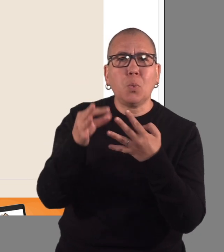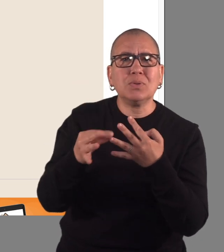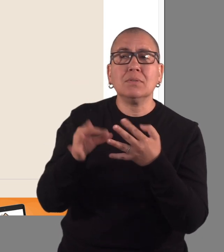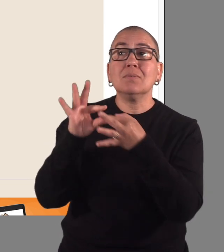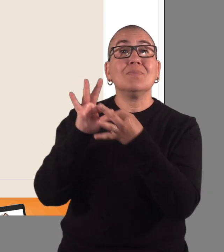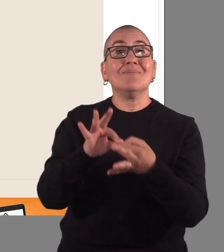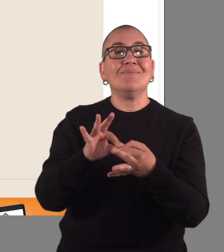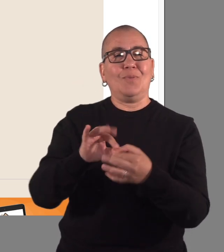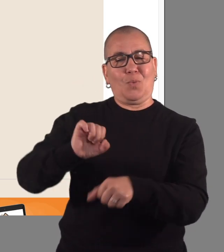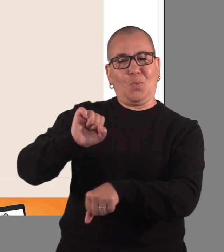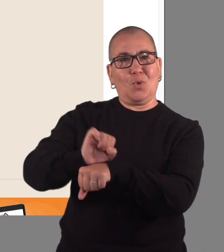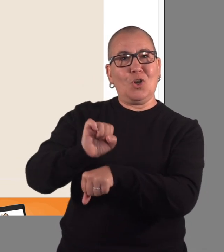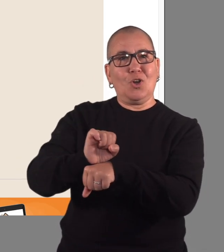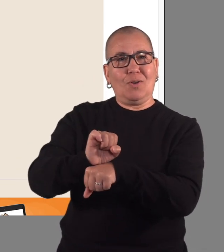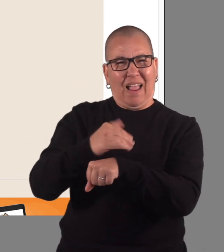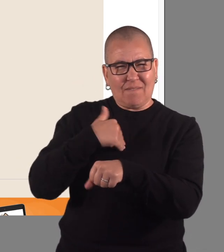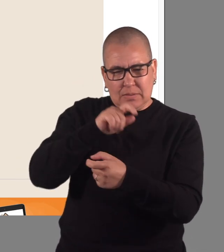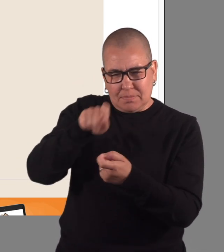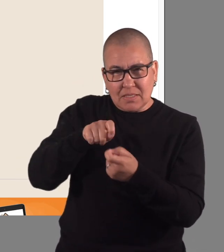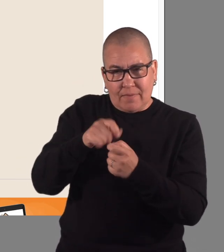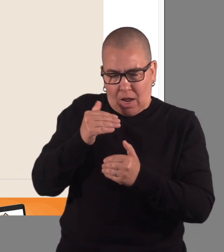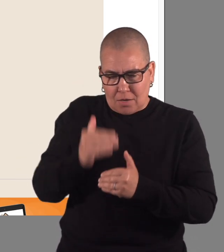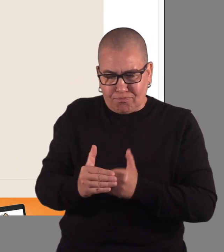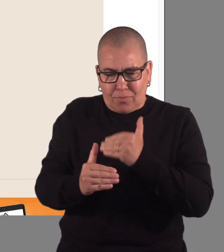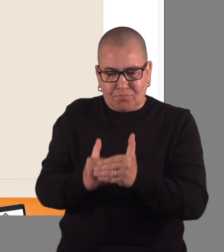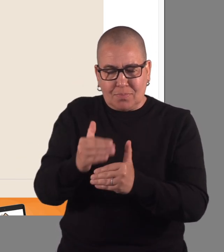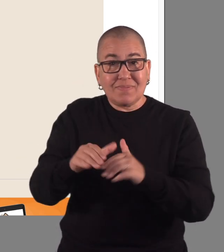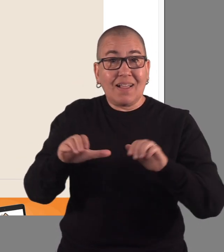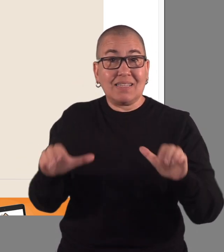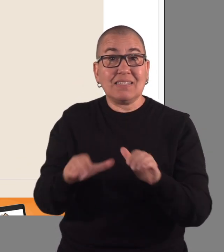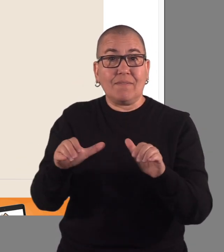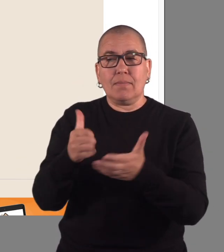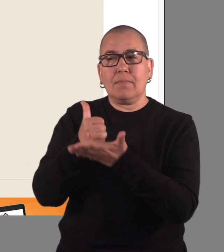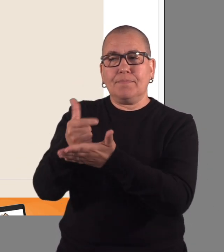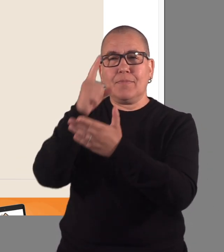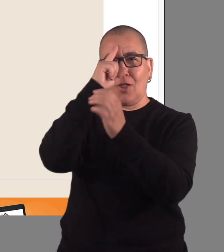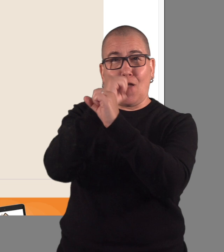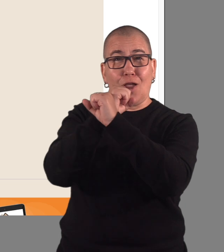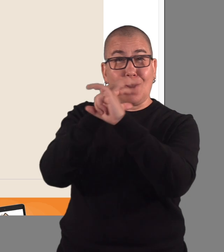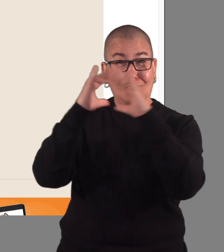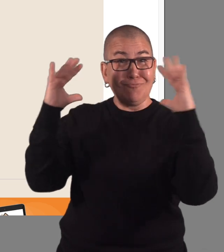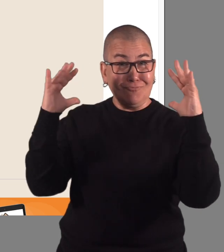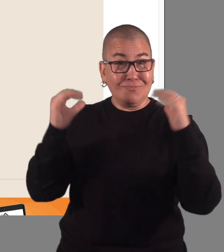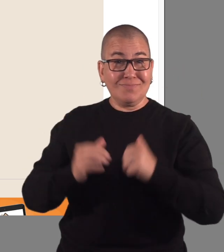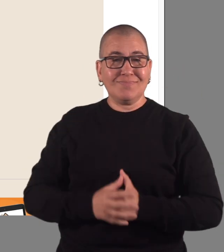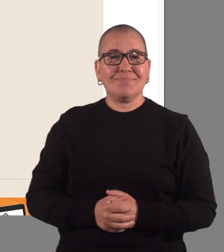about work through step-by-step activities.